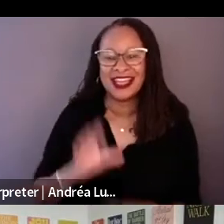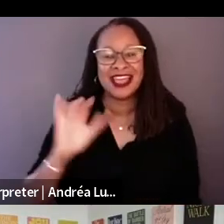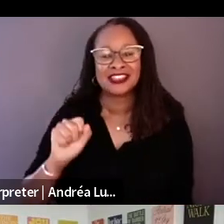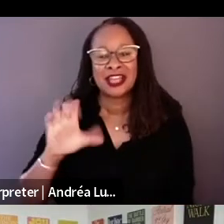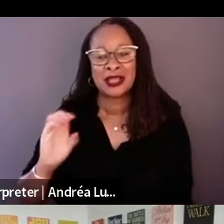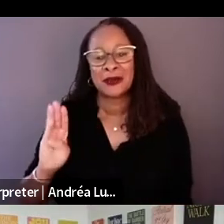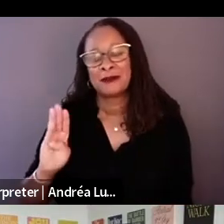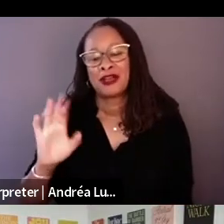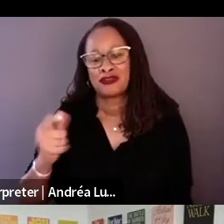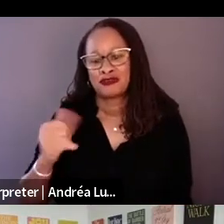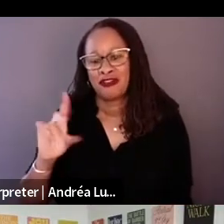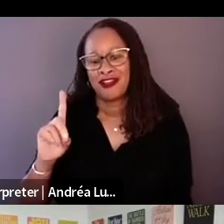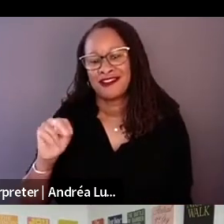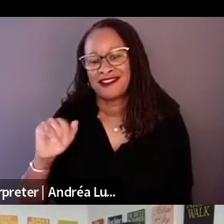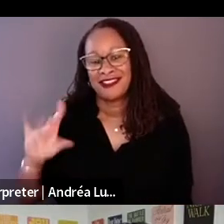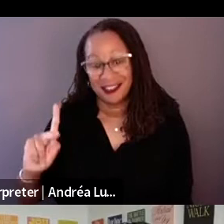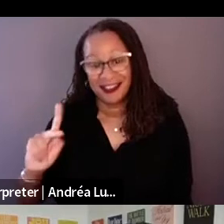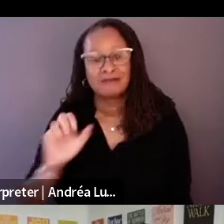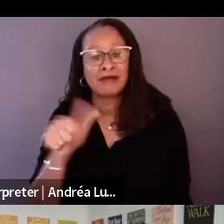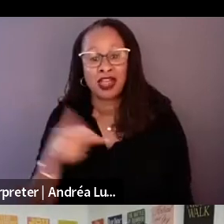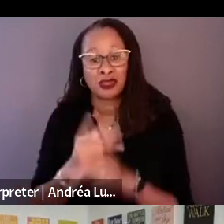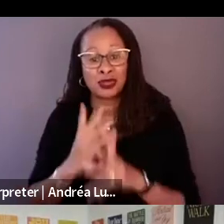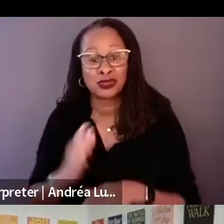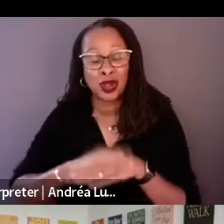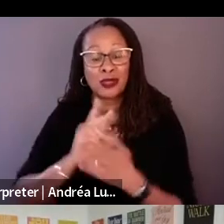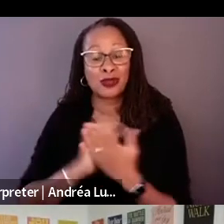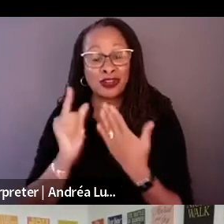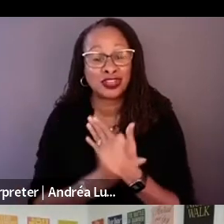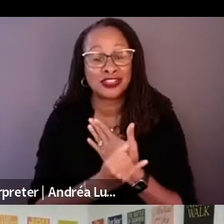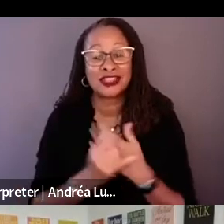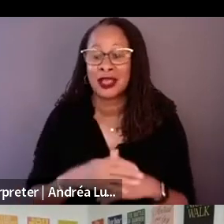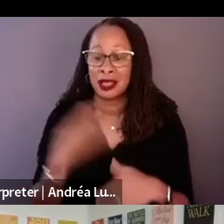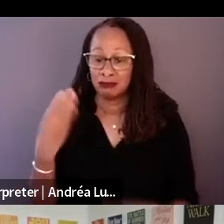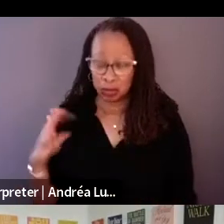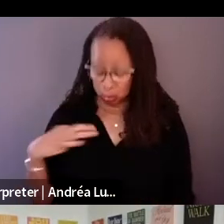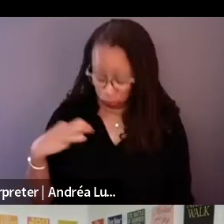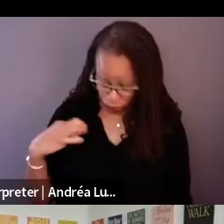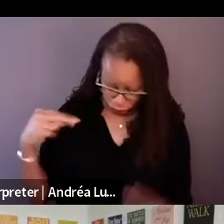I am wearing a blue golf shirt, but I just -- it's come to be my zoom shirt because it's comfortable